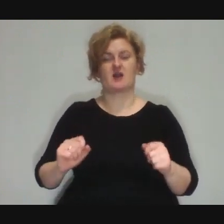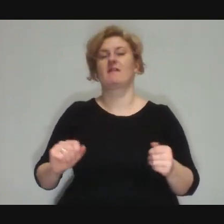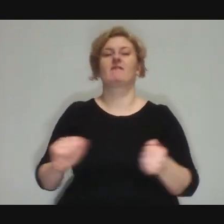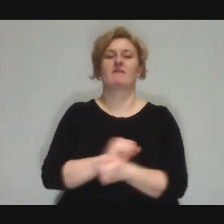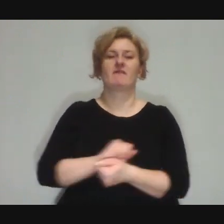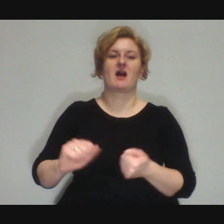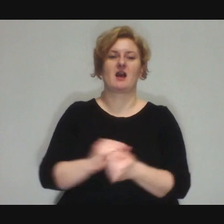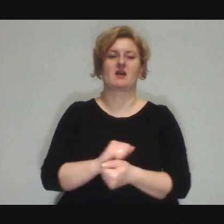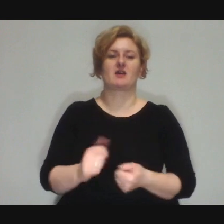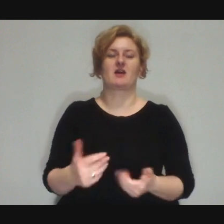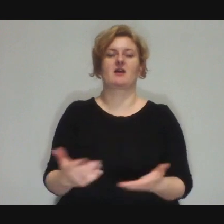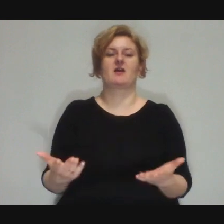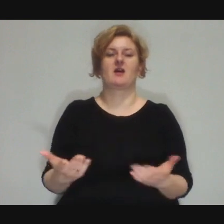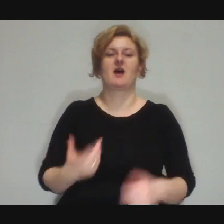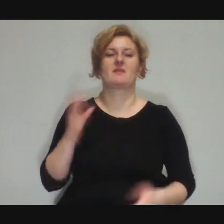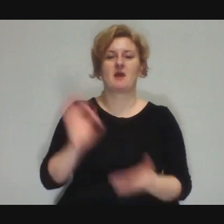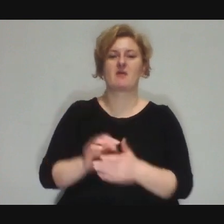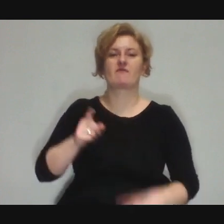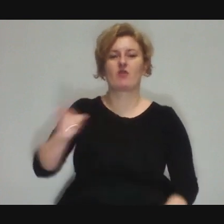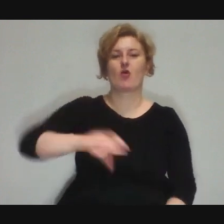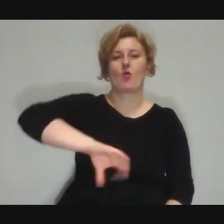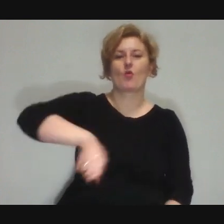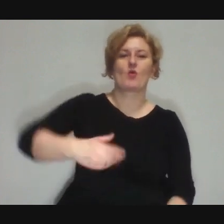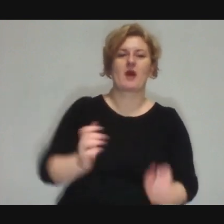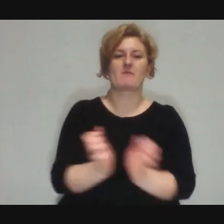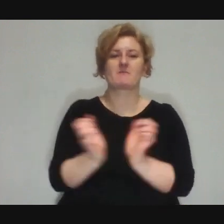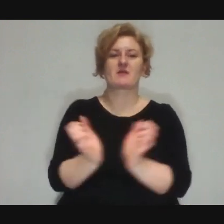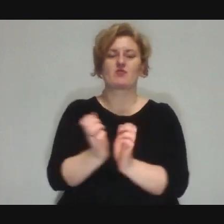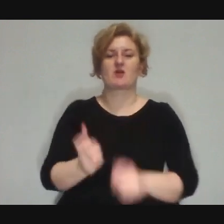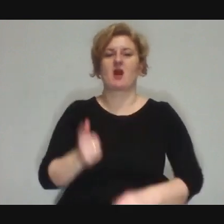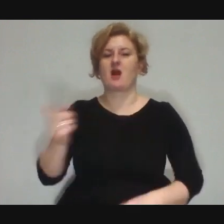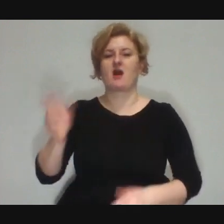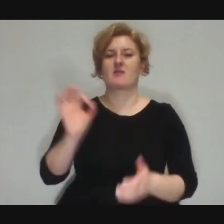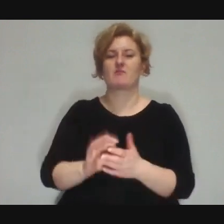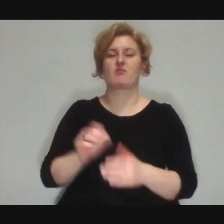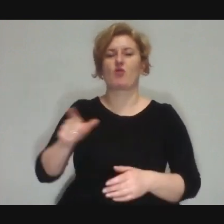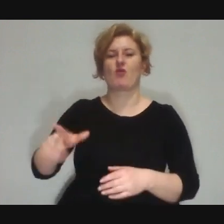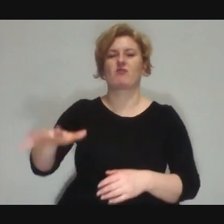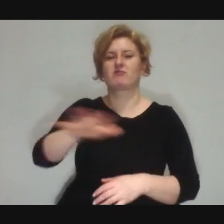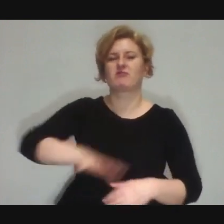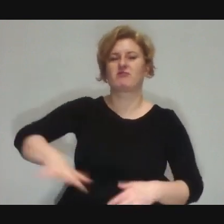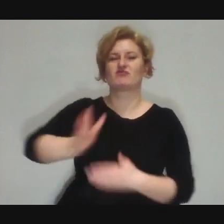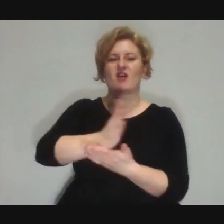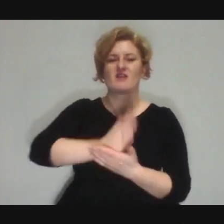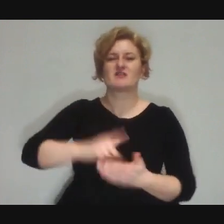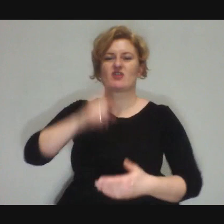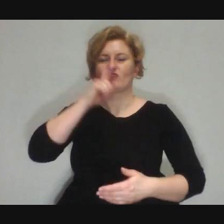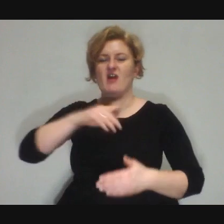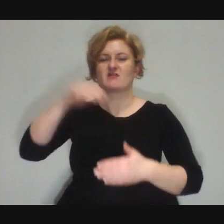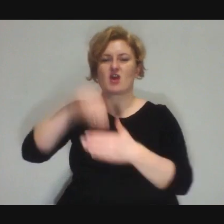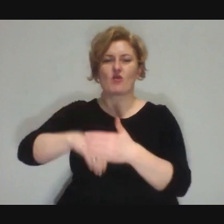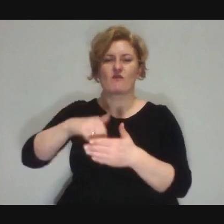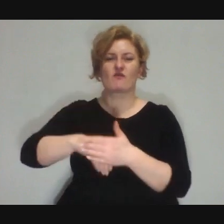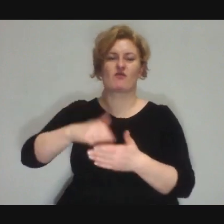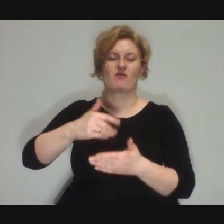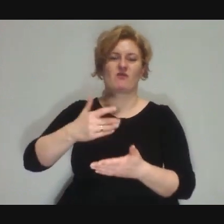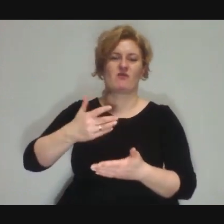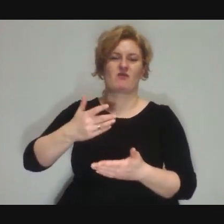"Hey! You stole the balls! Because you live in a neighbourhood where people are known to be bad and evil,